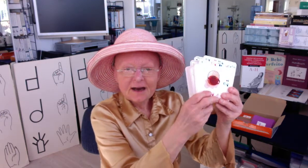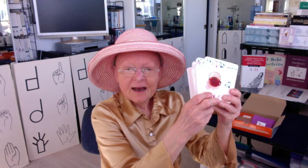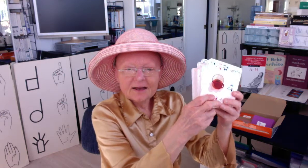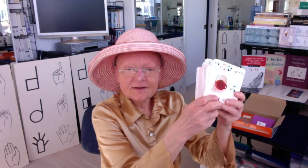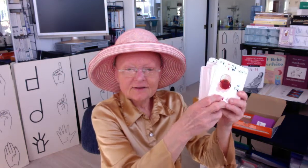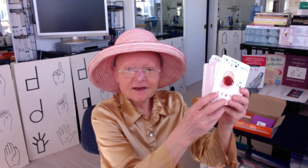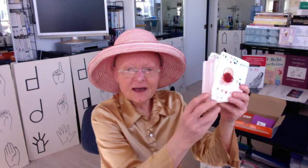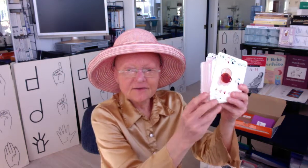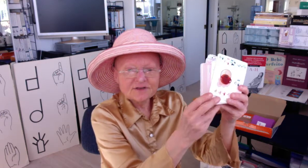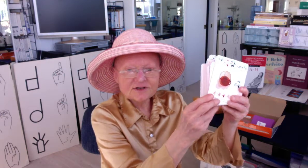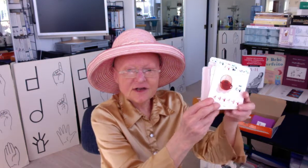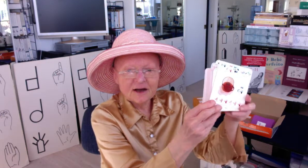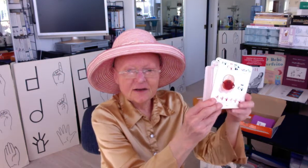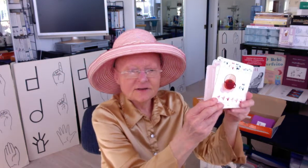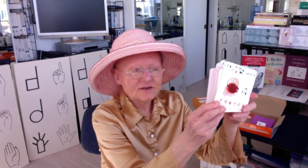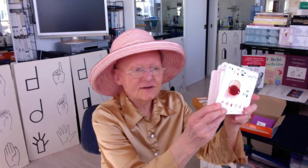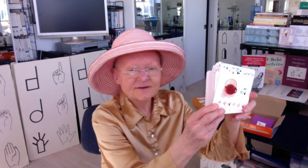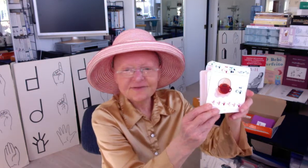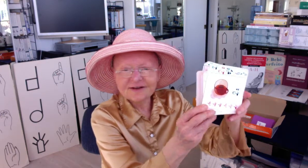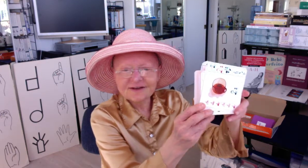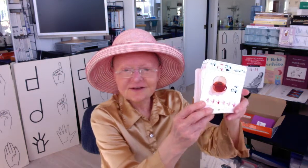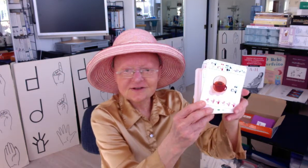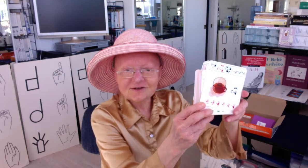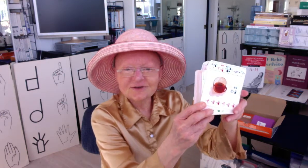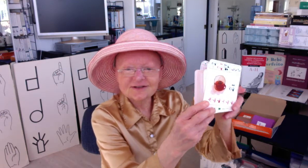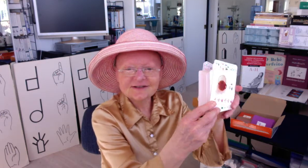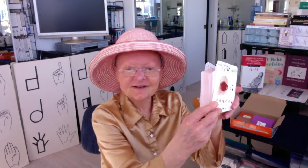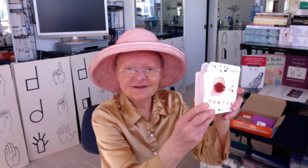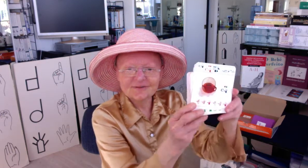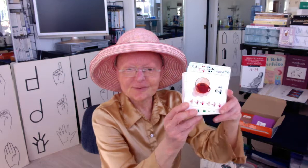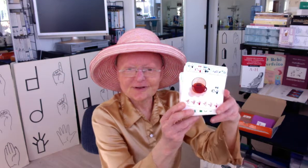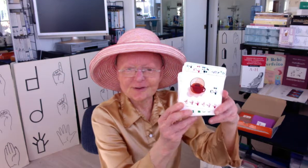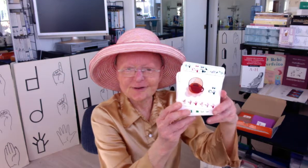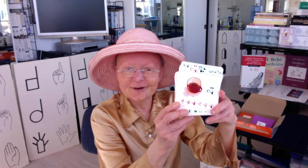then they have the signs. If I can get it so you can see it. Everybody, there we go.